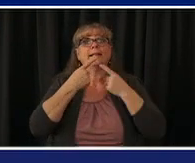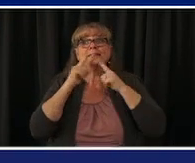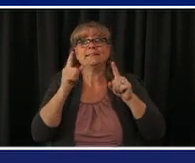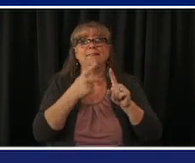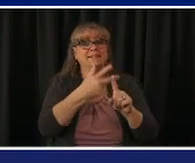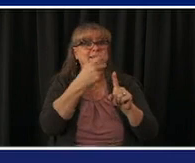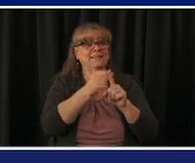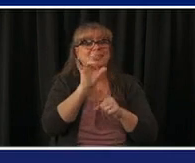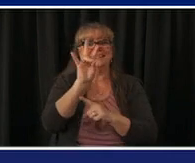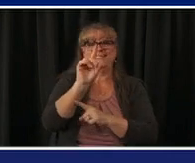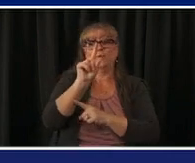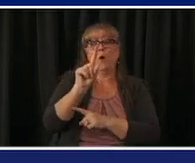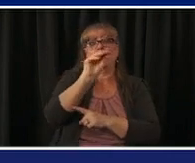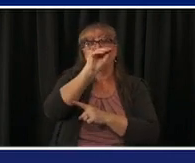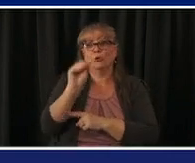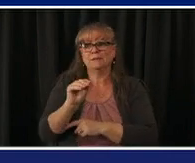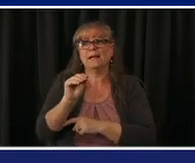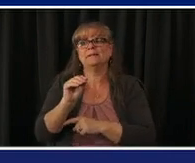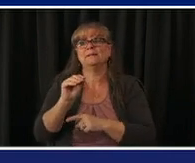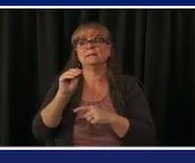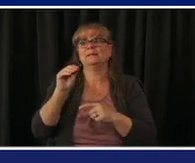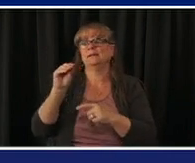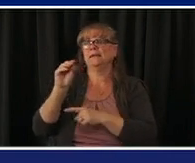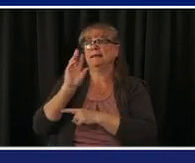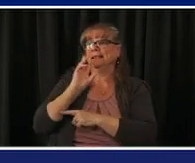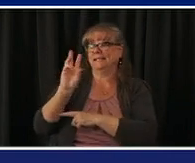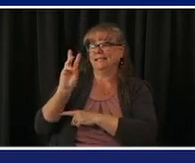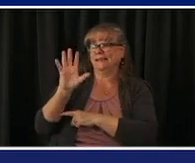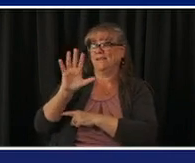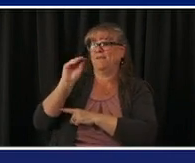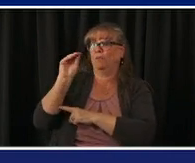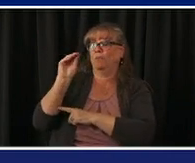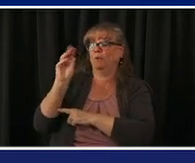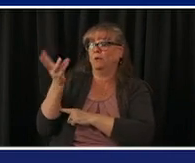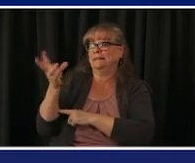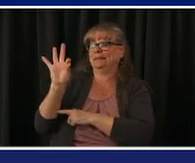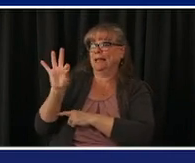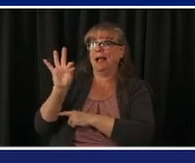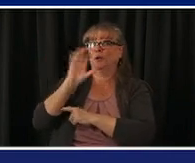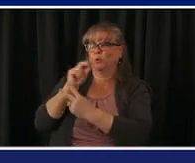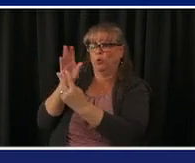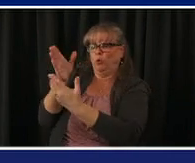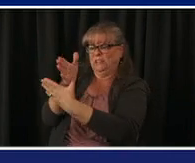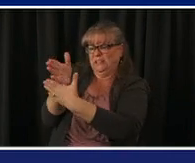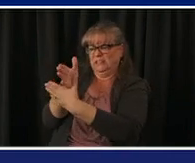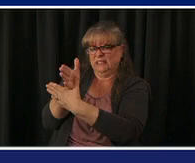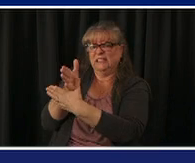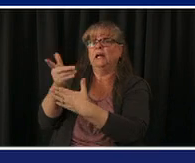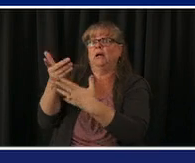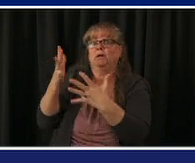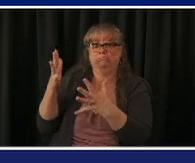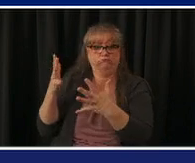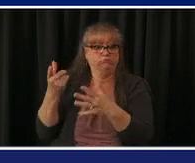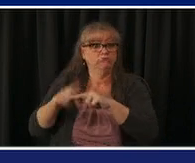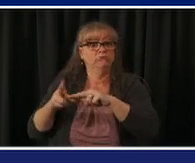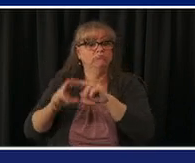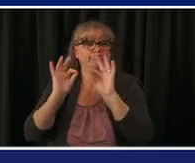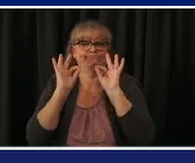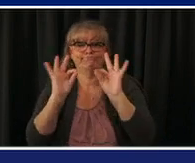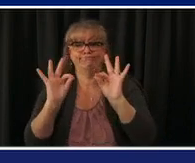ate 65 to 69. another piece of very good news uh achieving 71 percent of 61 65 69 and we hope